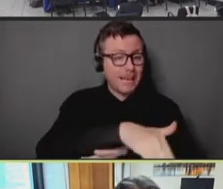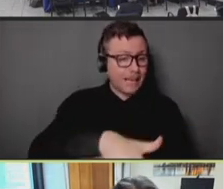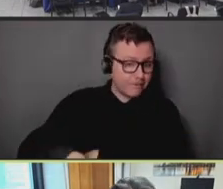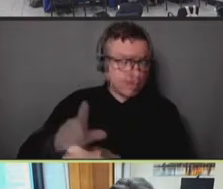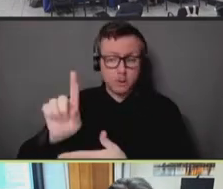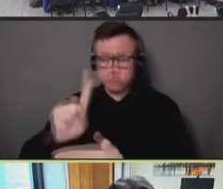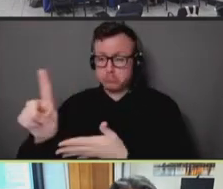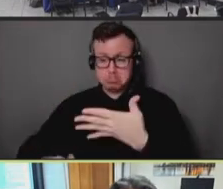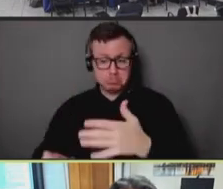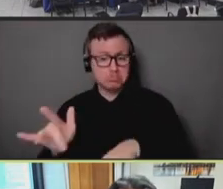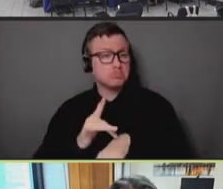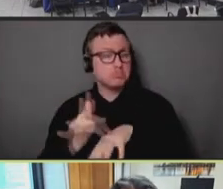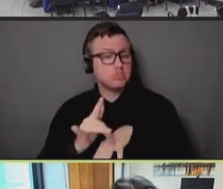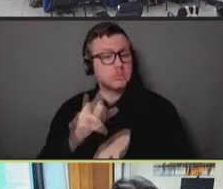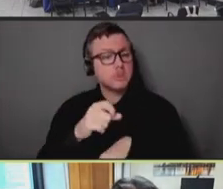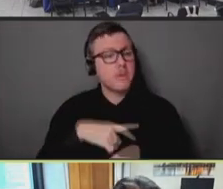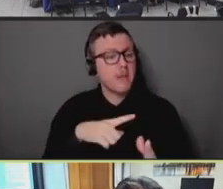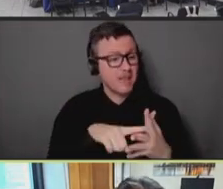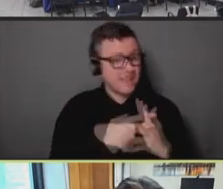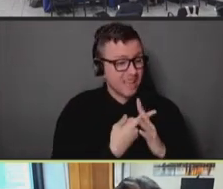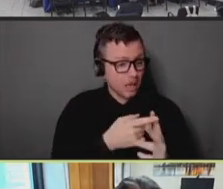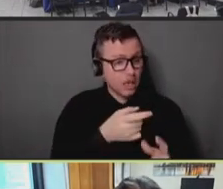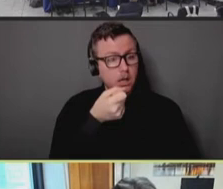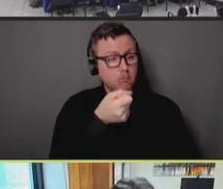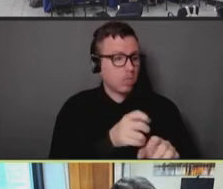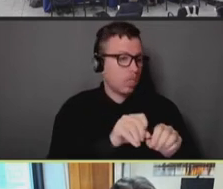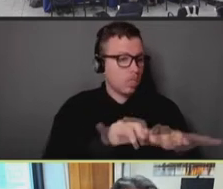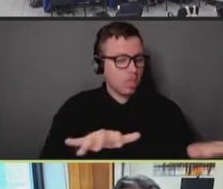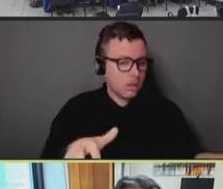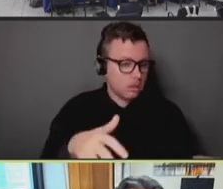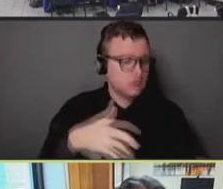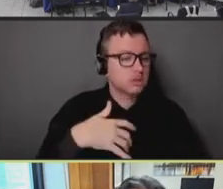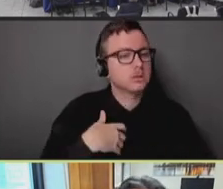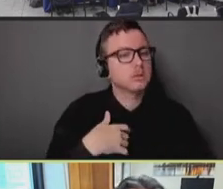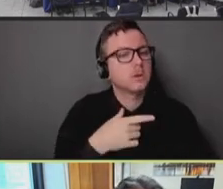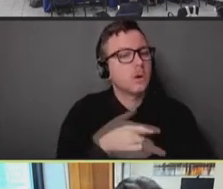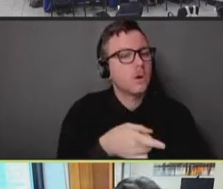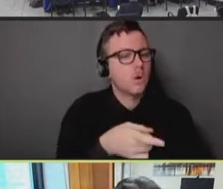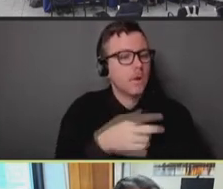In the initial phase of the outbreak, when vaccine supply nationally was extraordinarily limited,